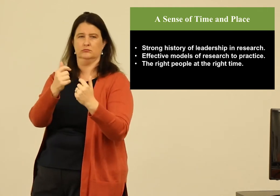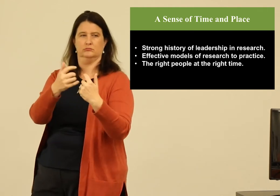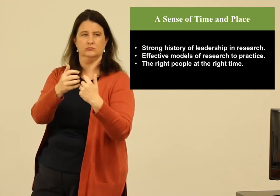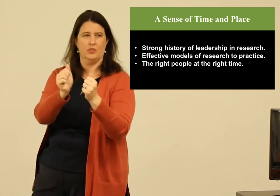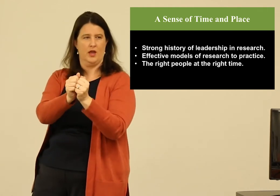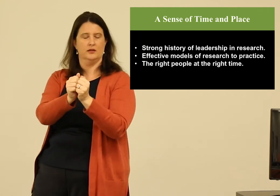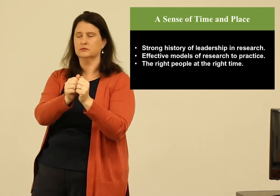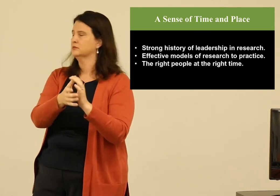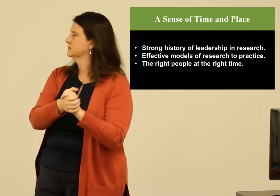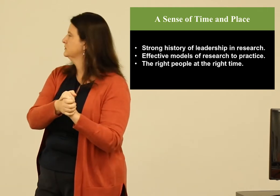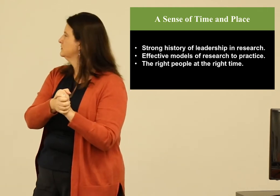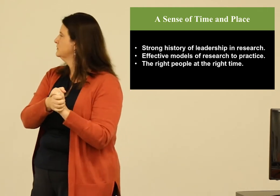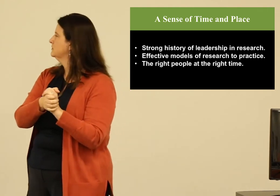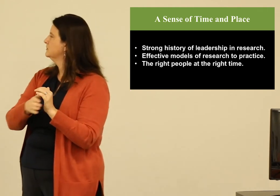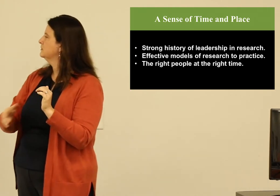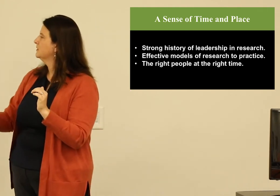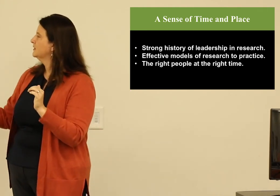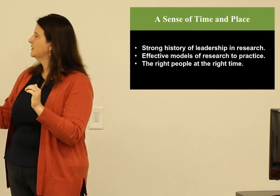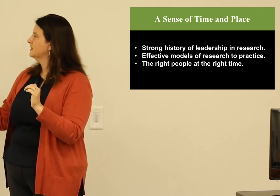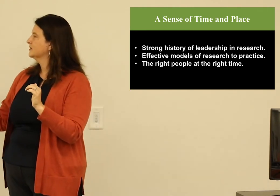evidence-based solutions and how to work with those.